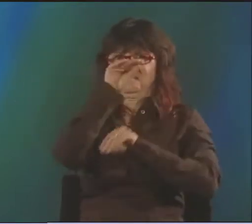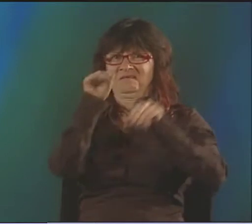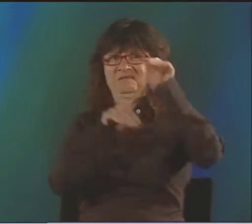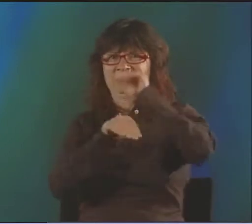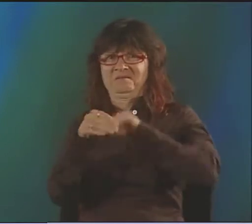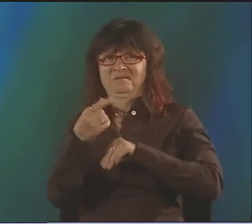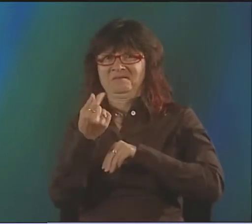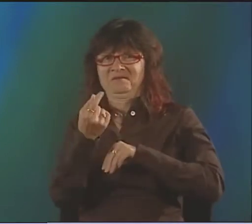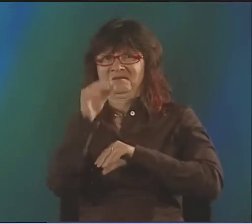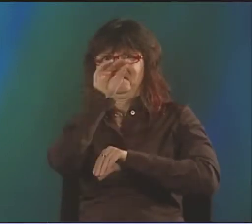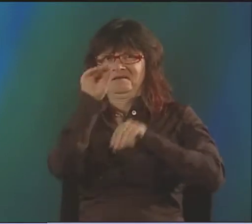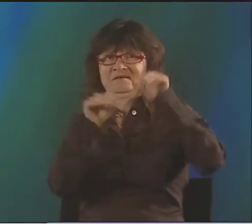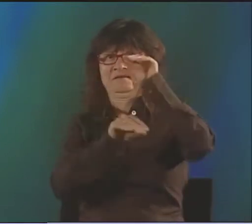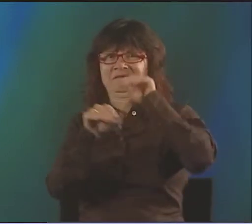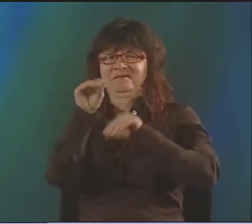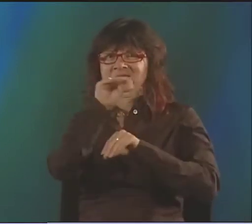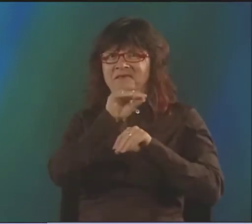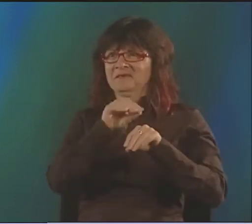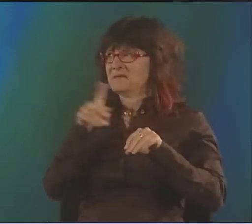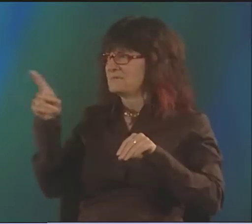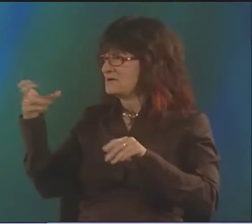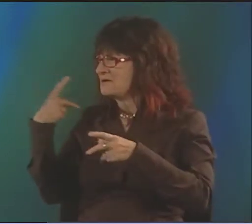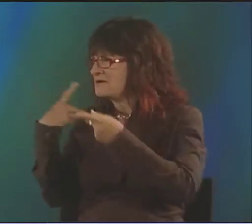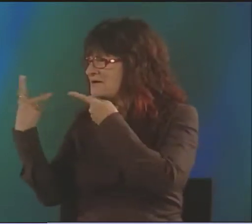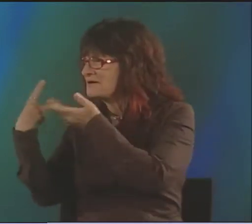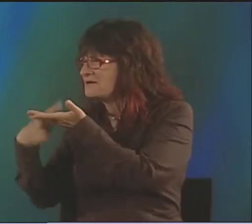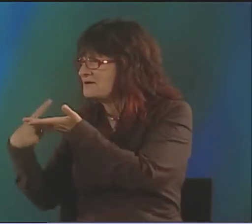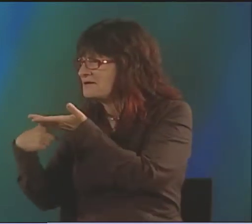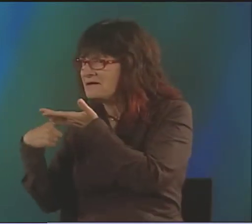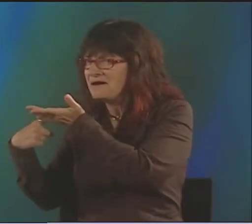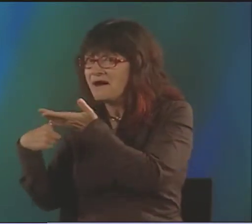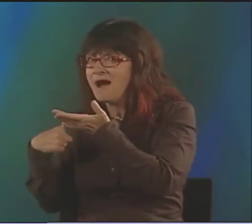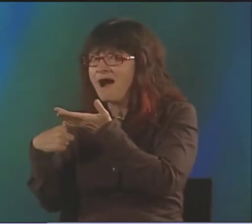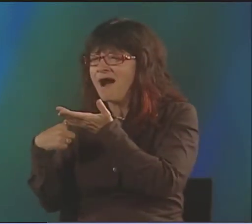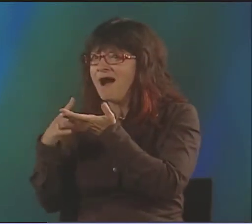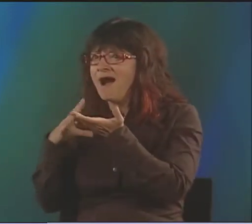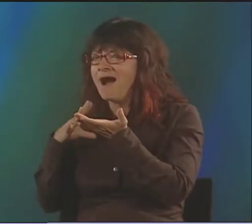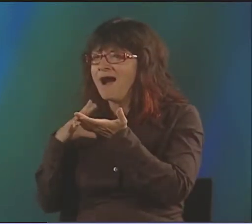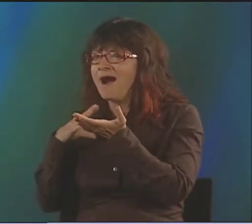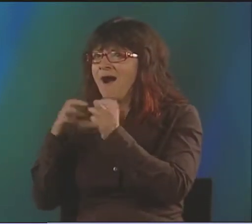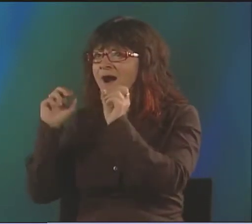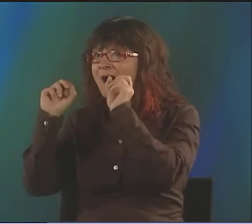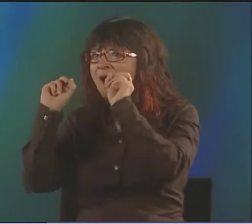AND KENNY SAID, "WHY DON'T YOU CHANGE STUFF AROUND "IN YOUR POEMS, LIKE REORDER WHAT YOU'RE DOING